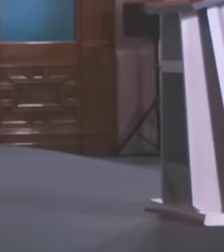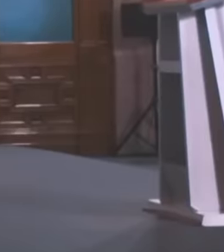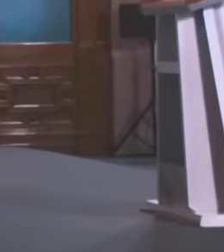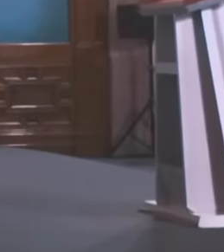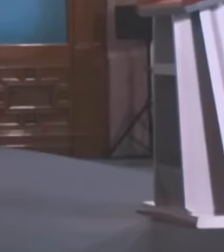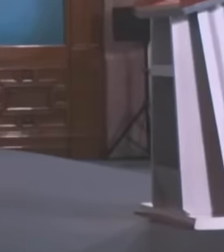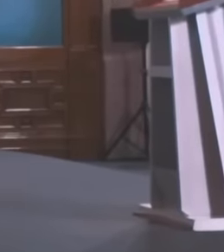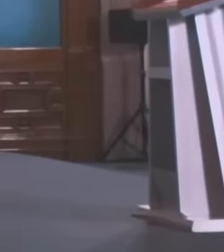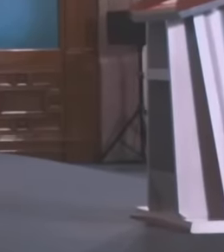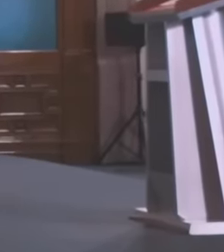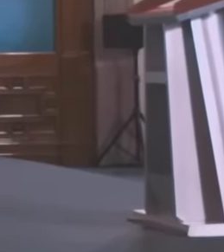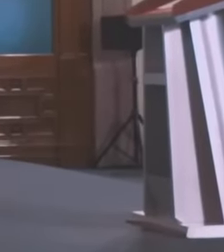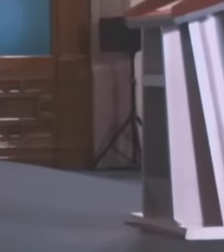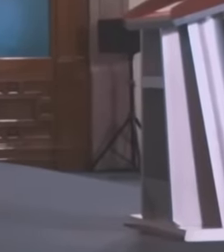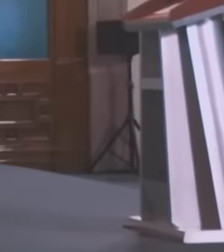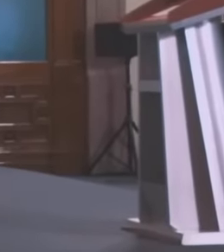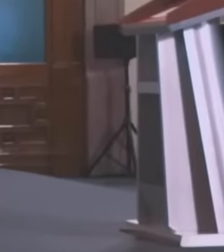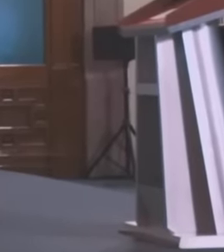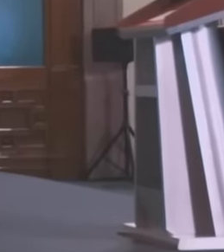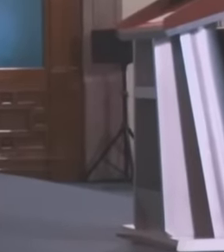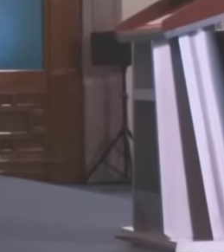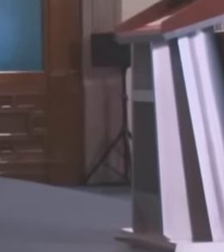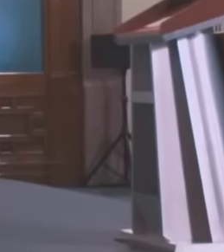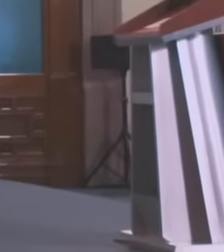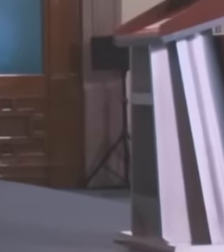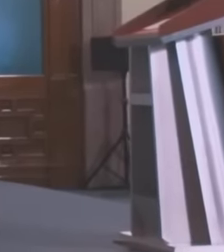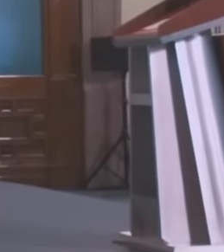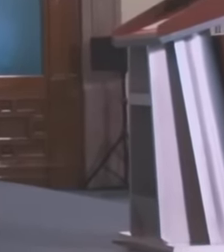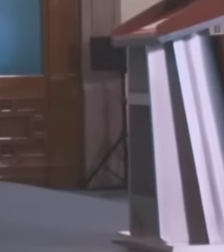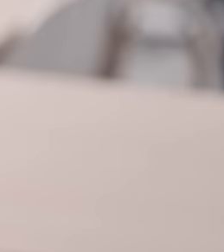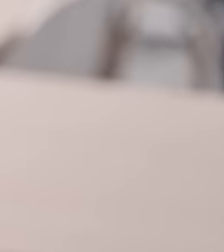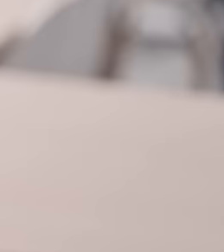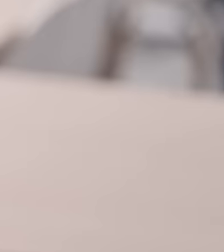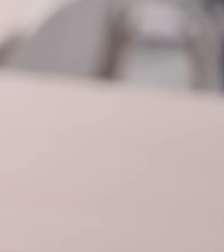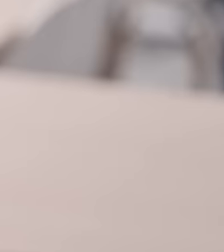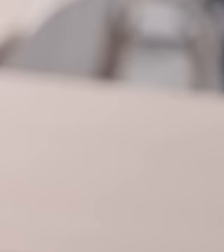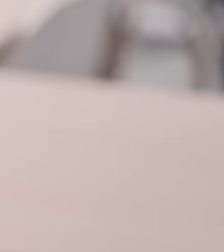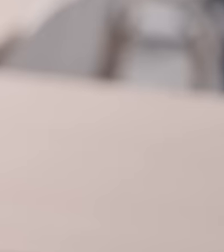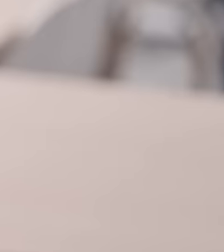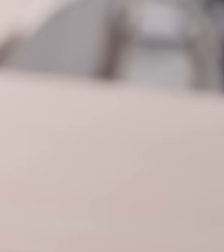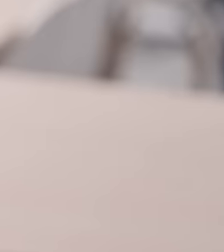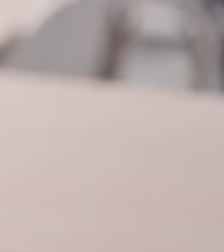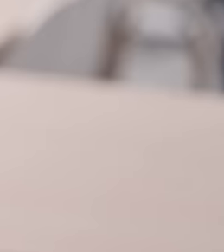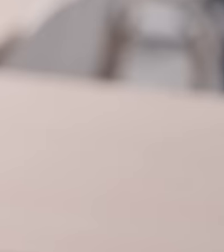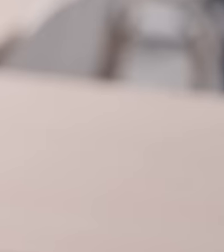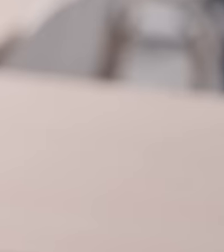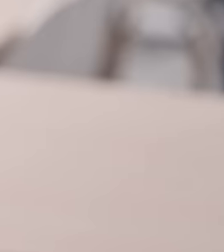President of Mexico. Millions of people watch President López Obrador's press conference every day,